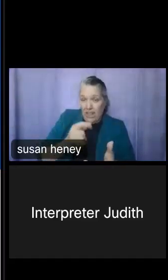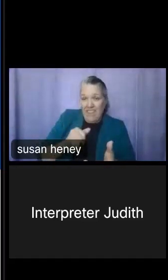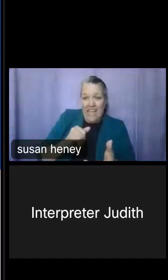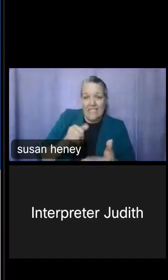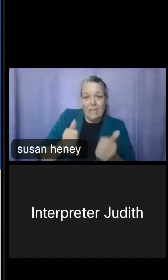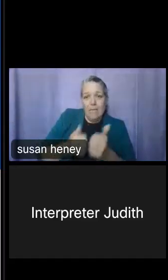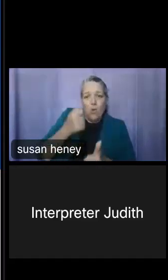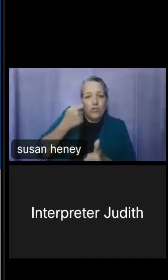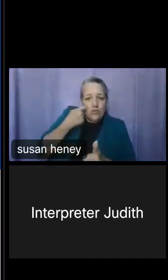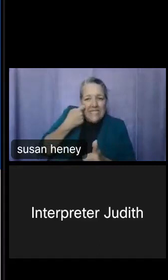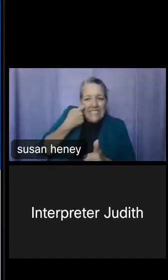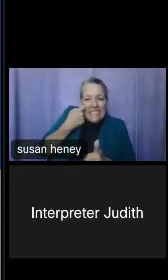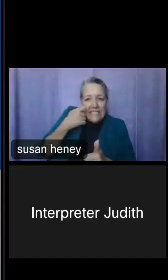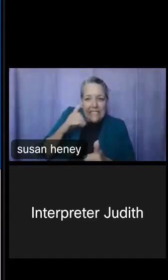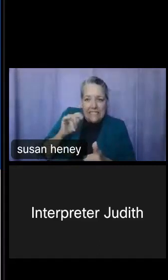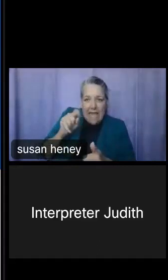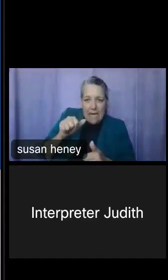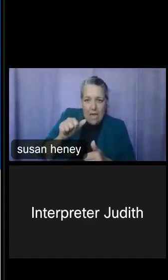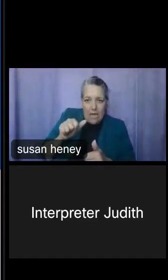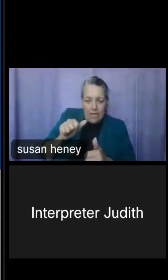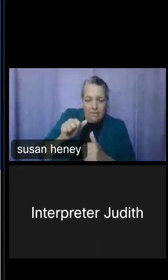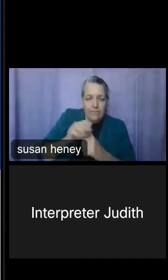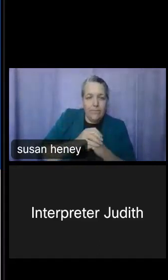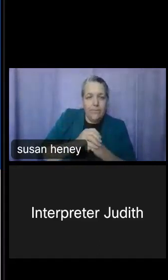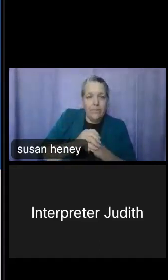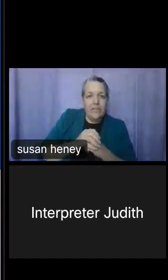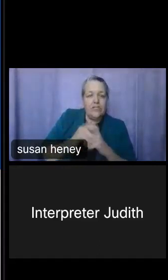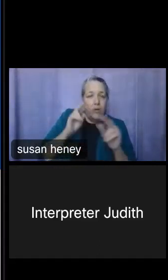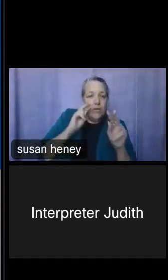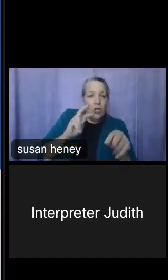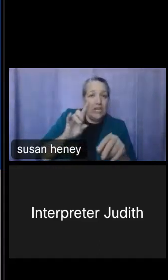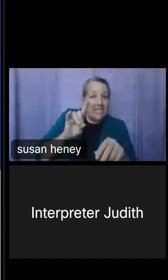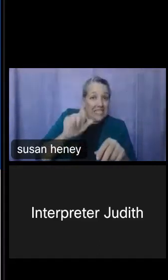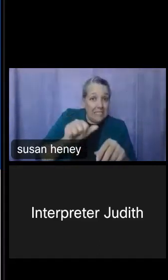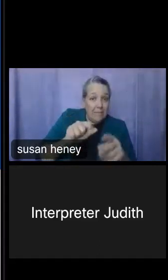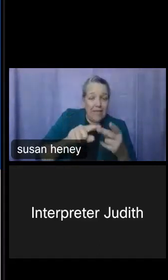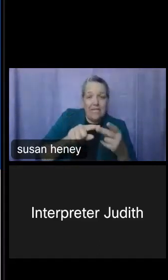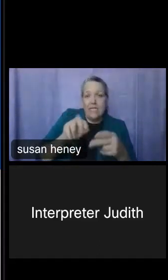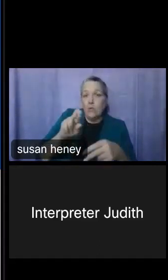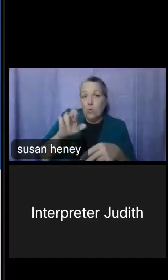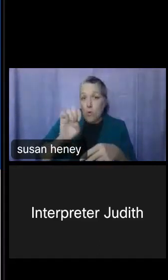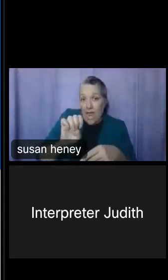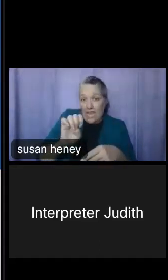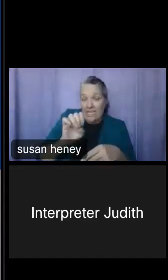earlier. I'm going to focus on looking at disability, race and class of worker, look